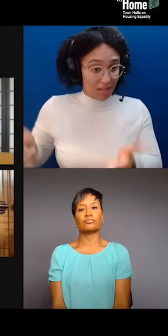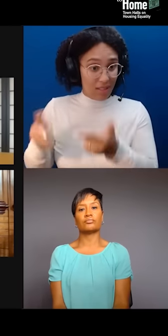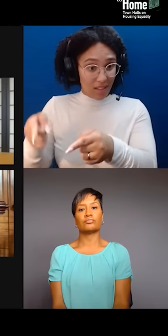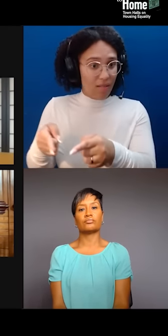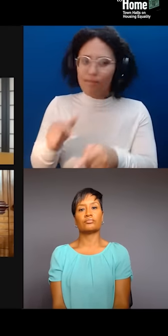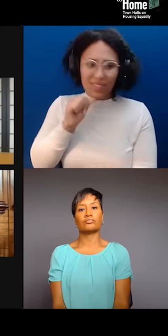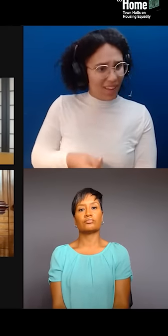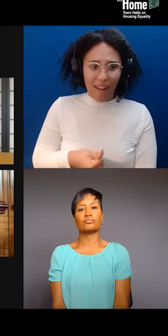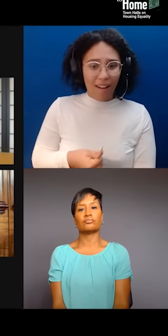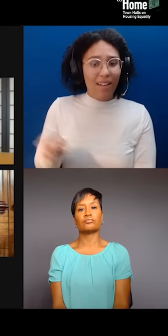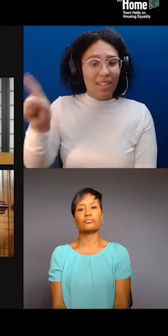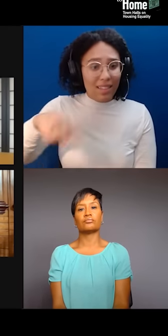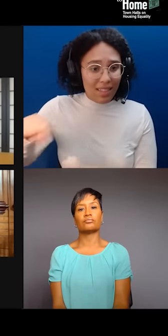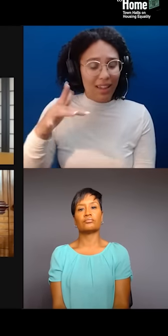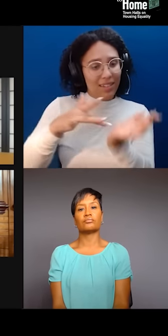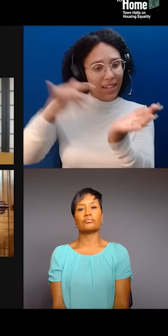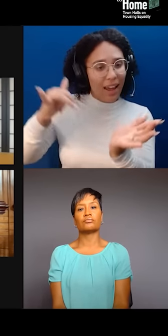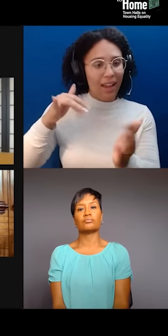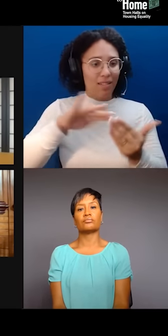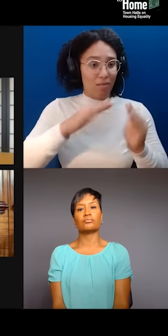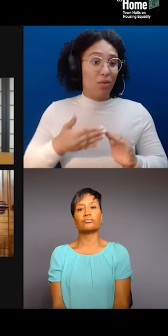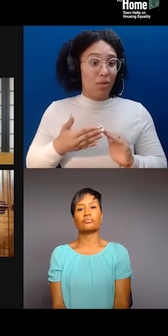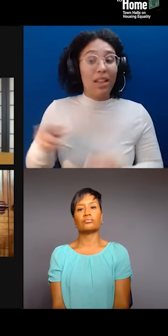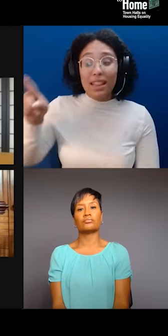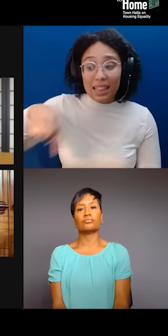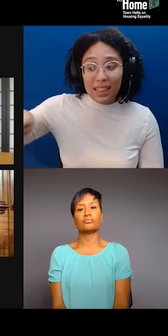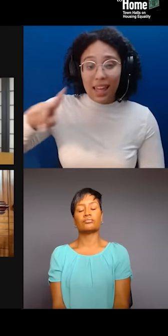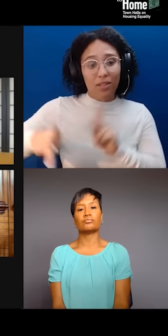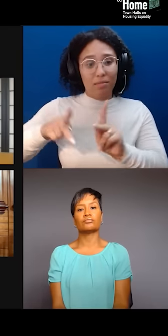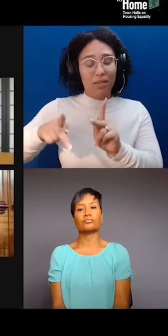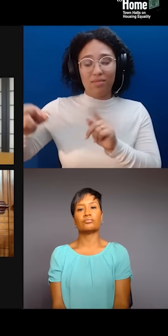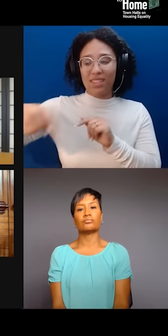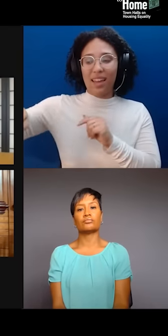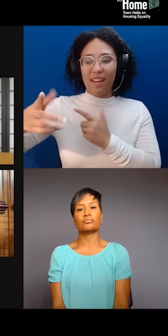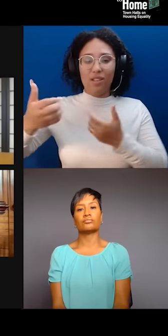They're the ones actually trying to, you know, co-opting the exotification,